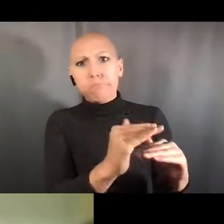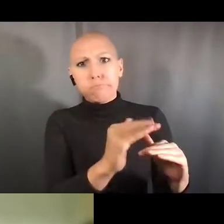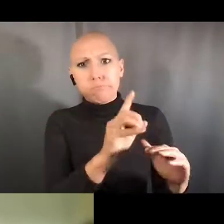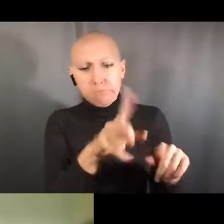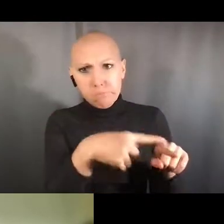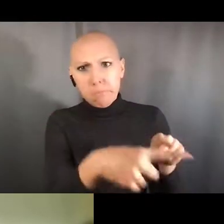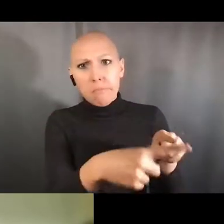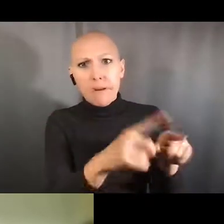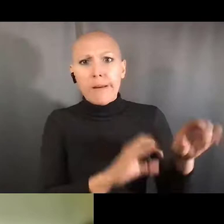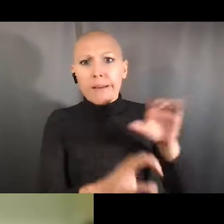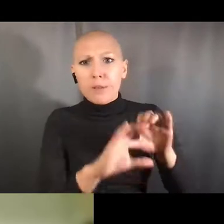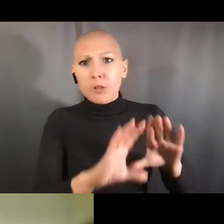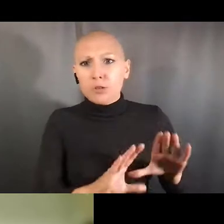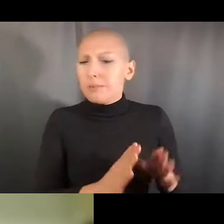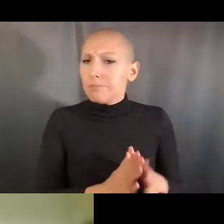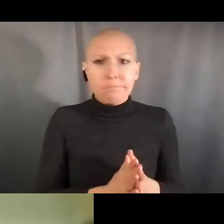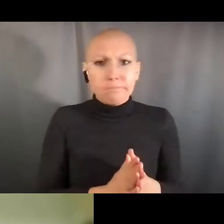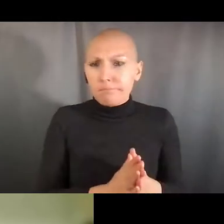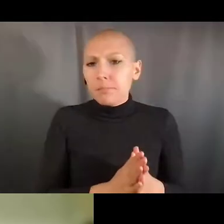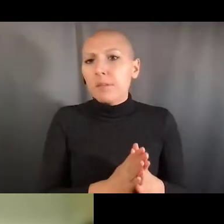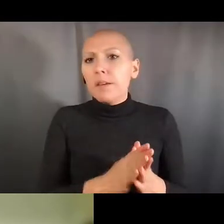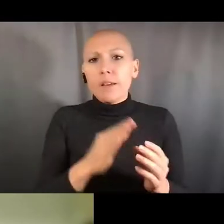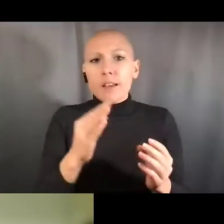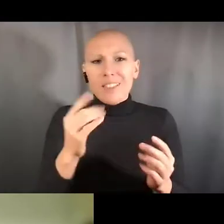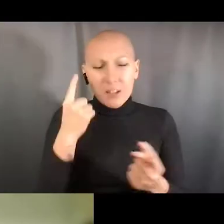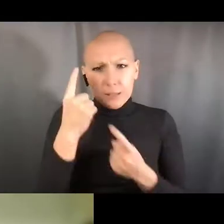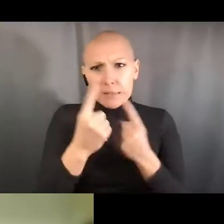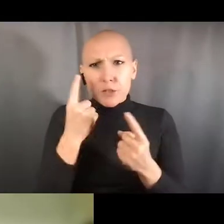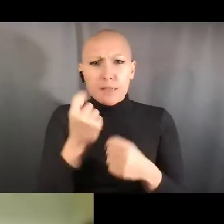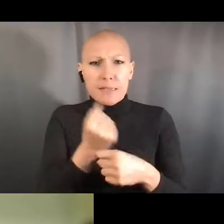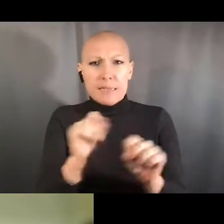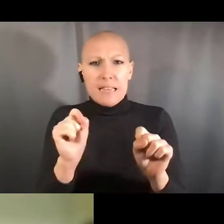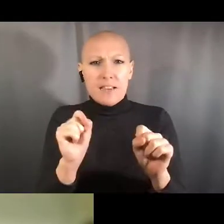And so you can certainly learn something by questioning your assumptions.